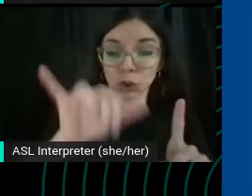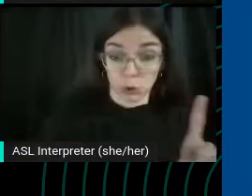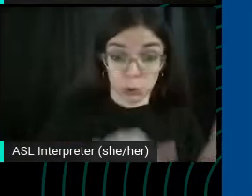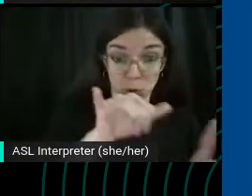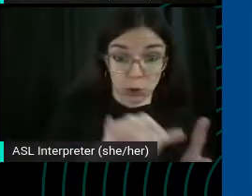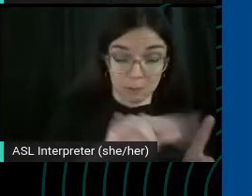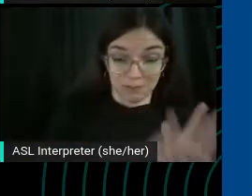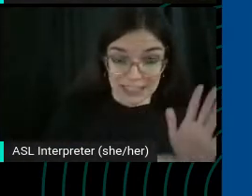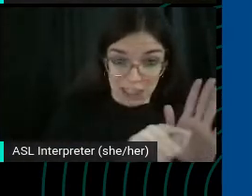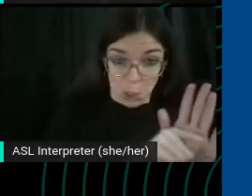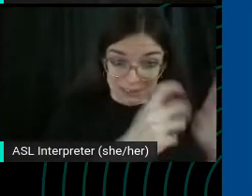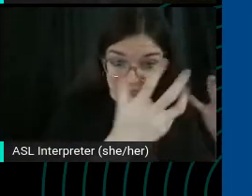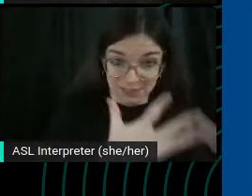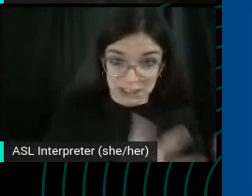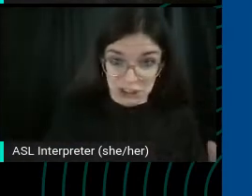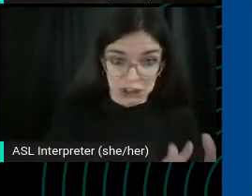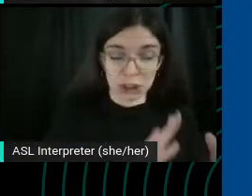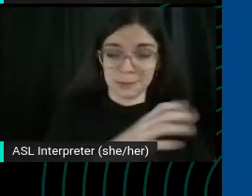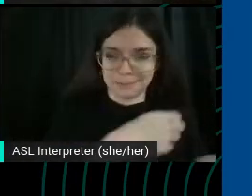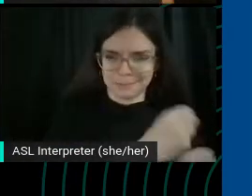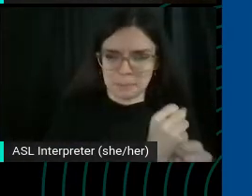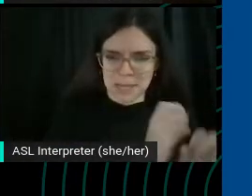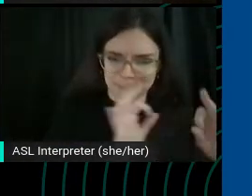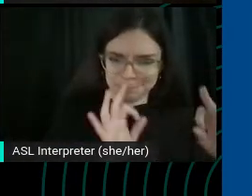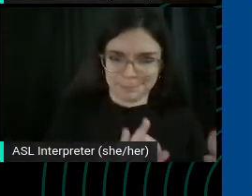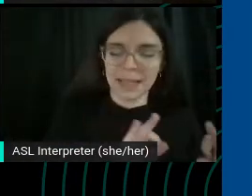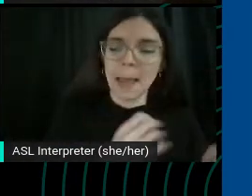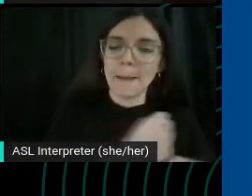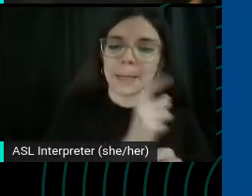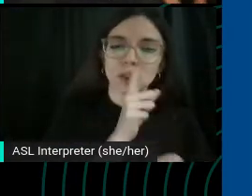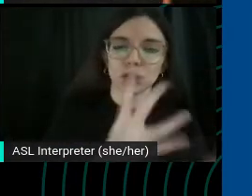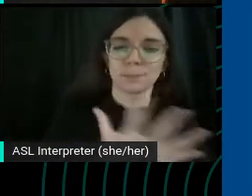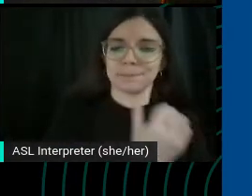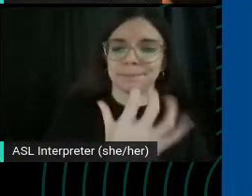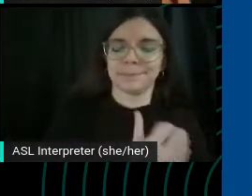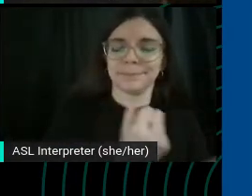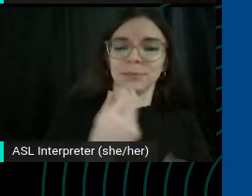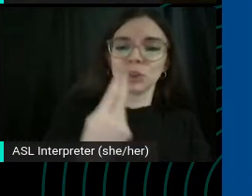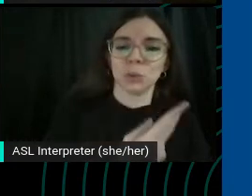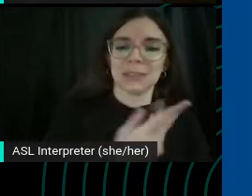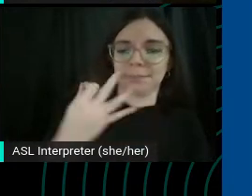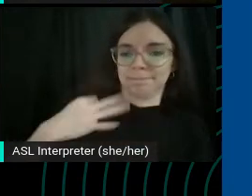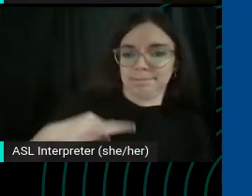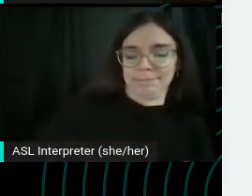So make sure you are, you know, using it to your advantage by thinking about Google as well.